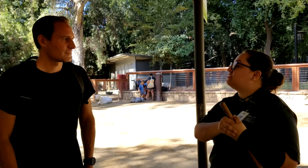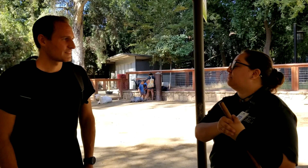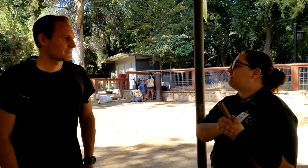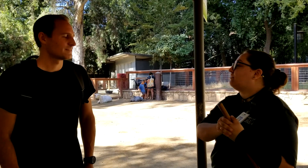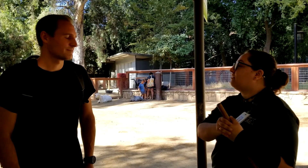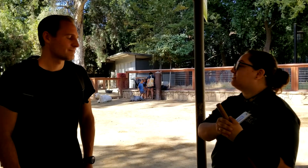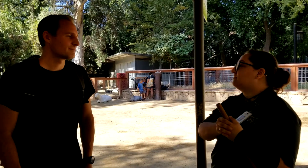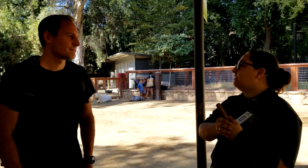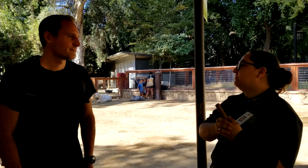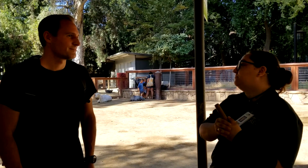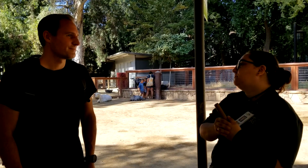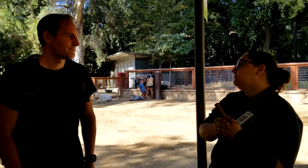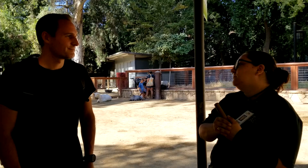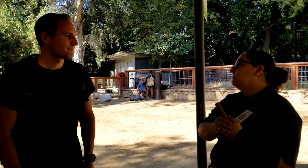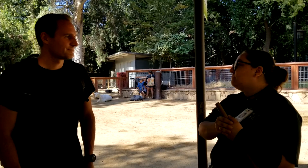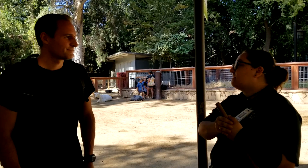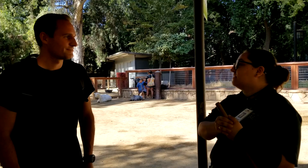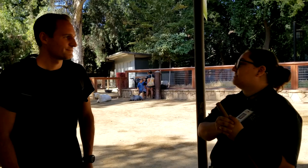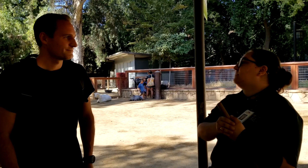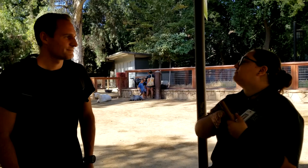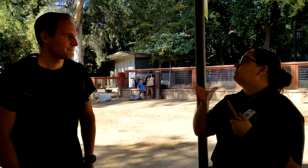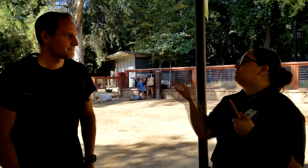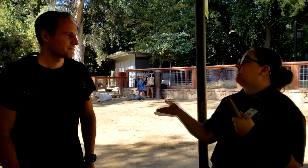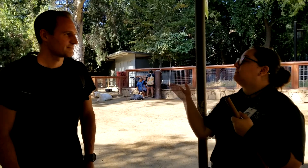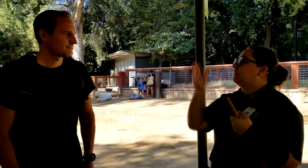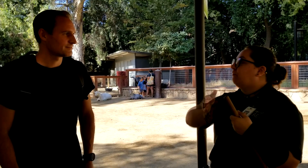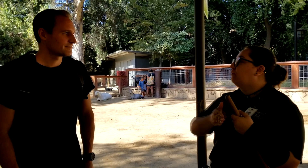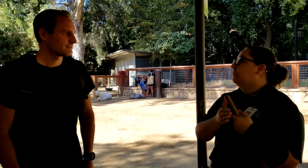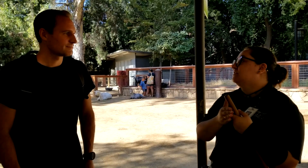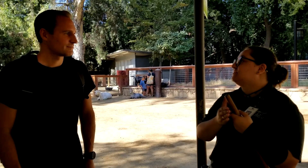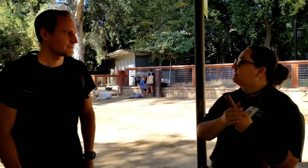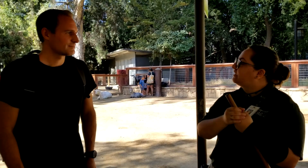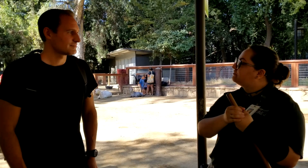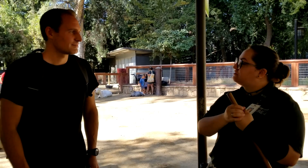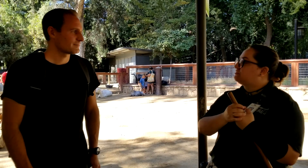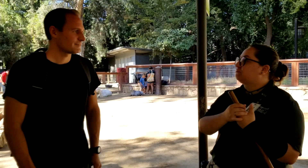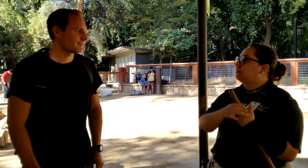So there aren’t a lot of things that go directly into sign language, so it’s a little